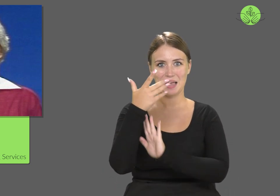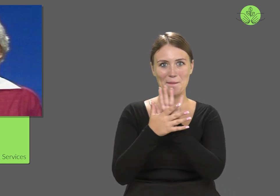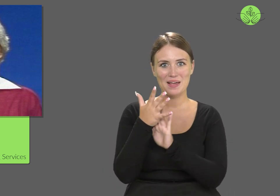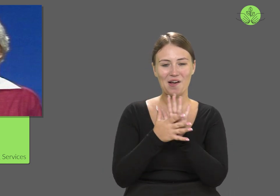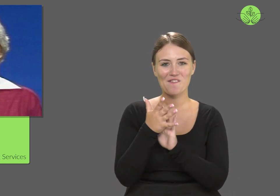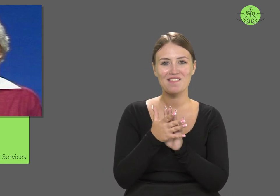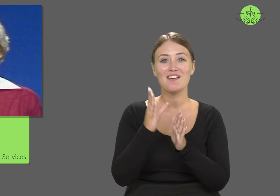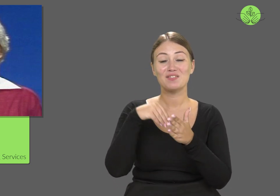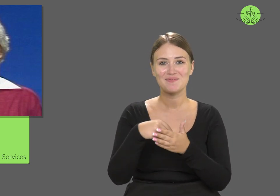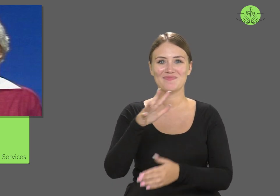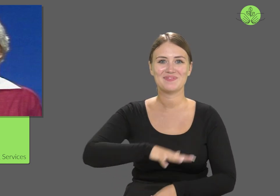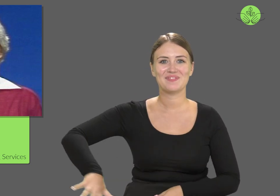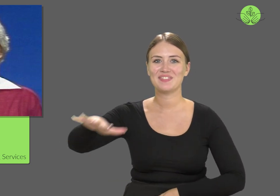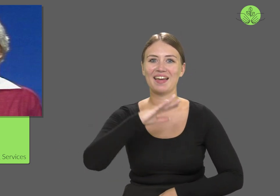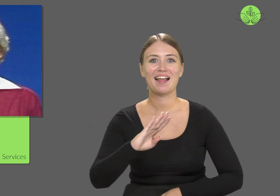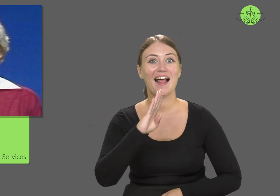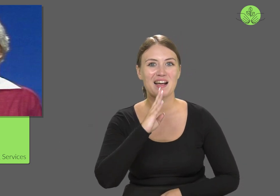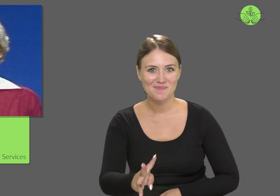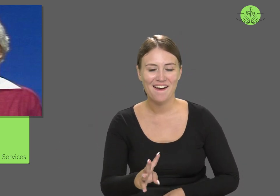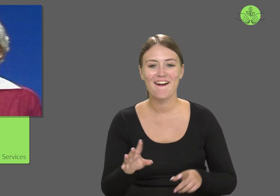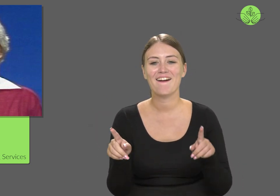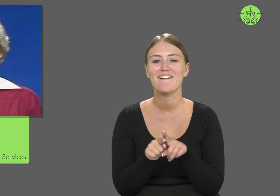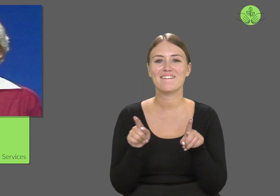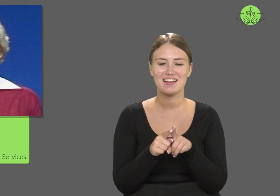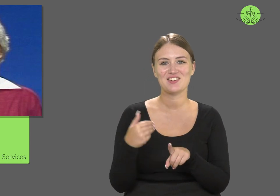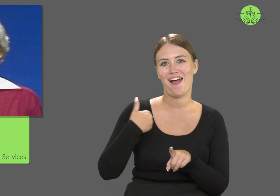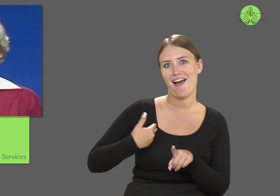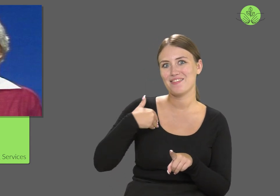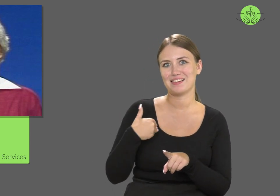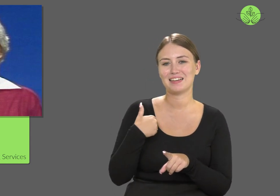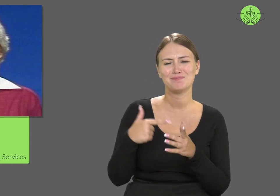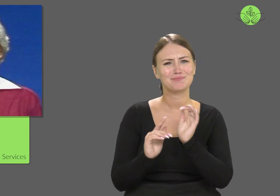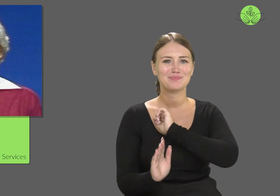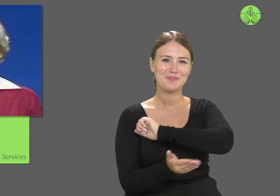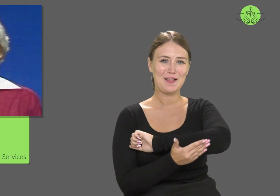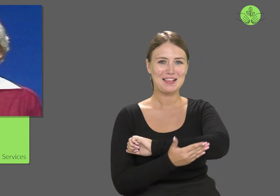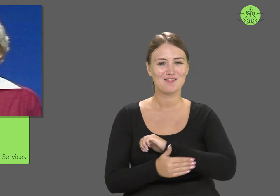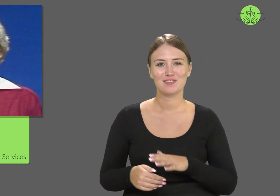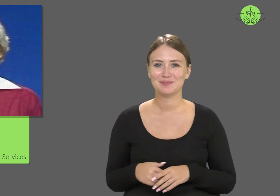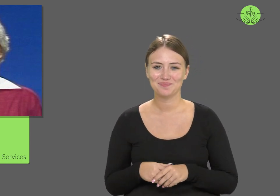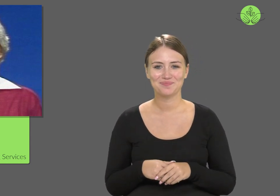in the United States and the United Kingdom. She was not only a poet